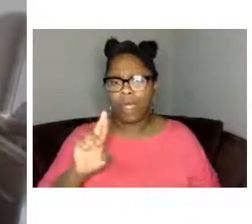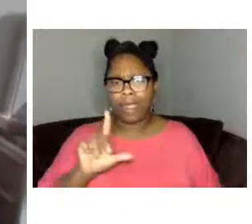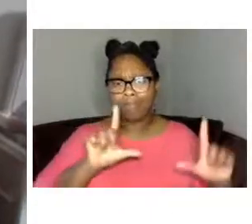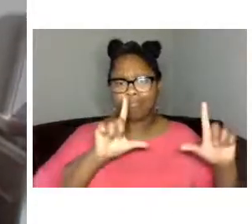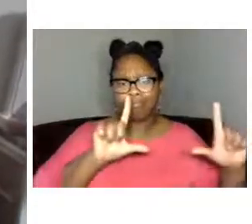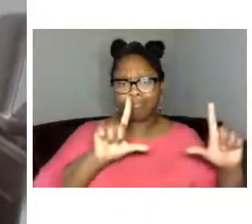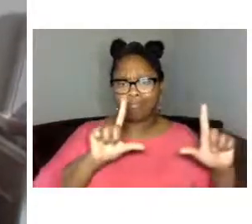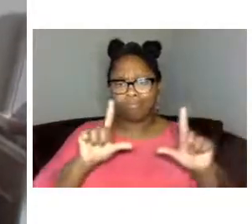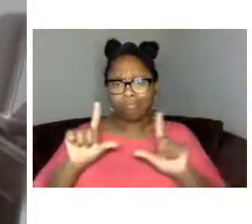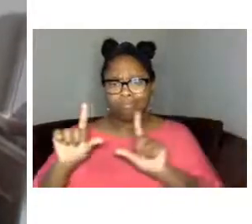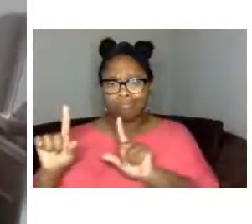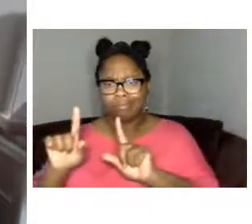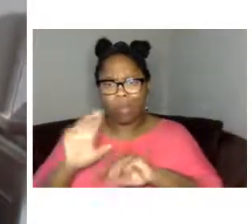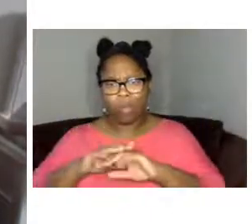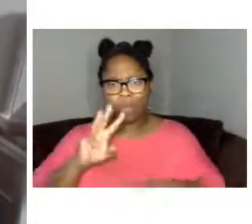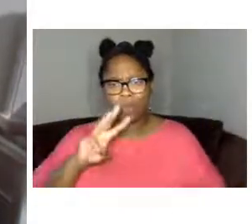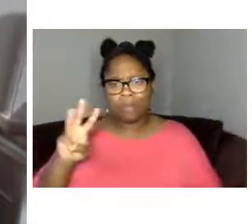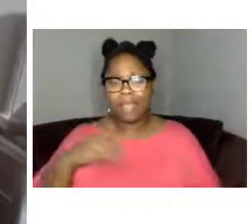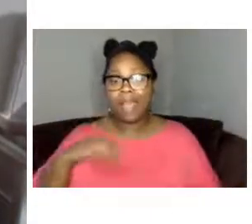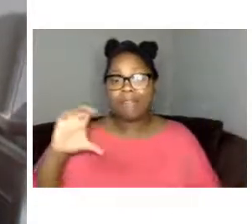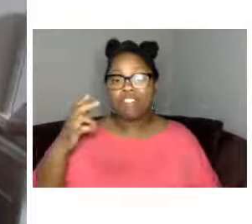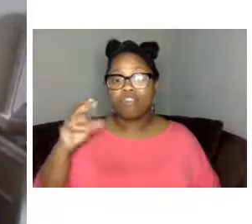website is a chat box you can feel free to leave